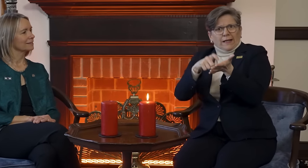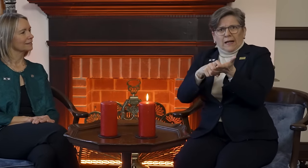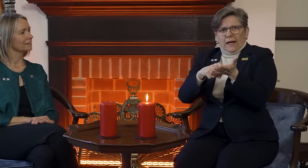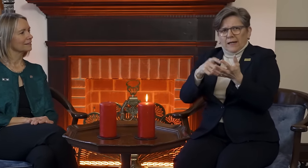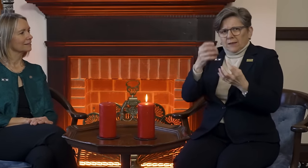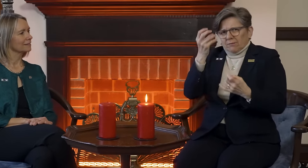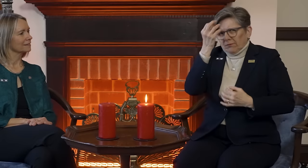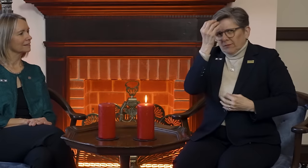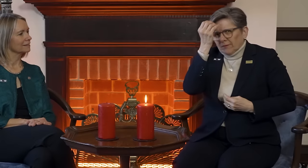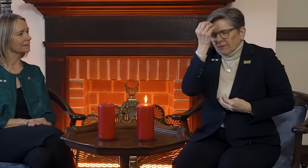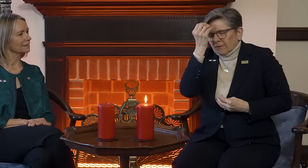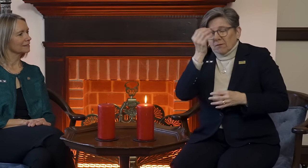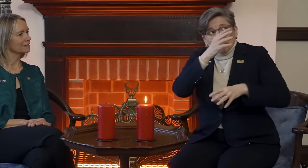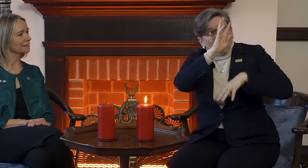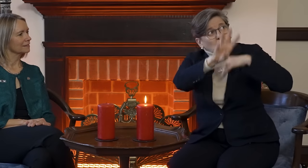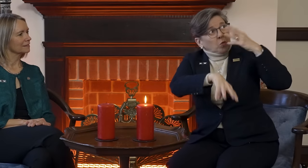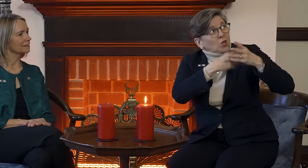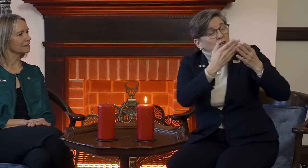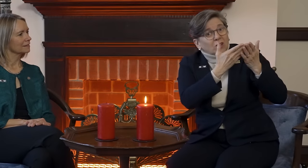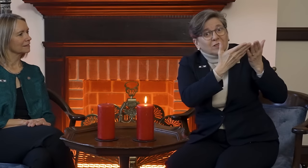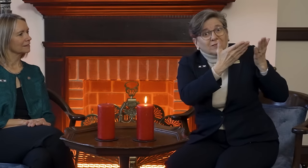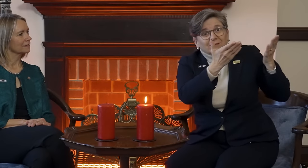and reflect on all that is going on in the world